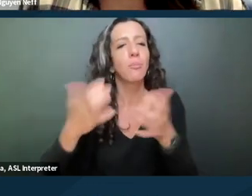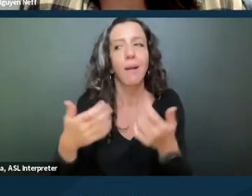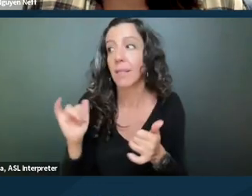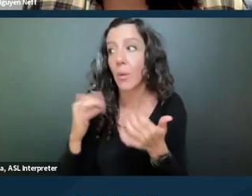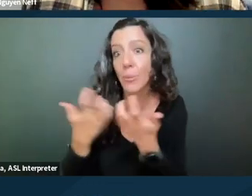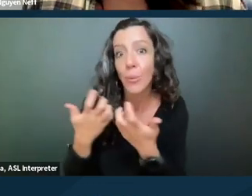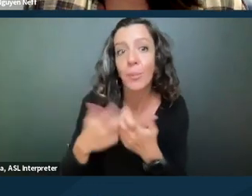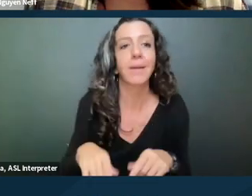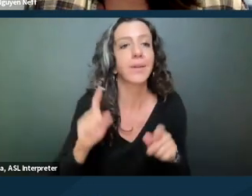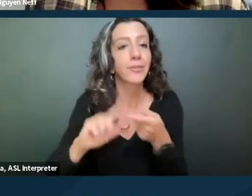that could be a family member.